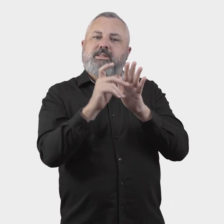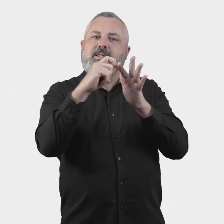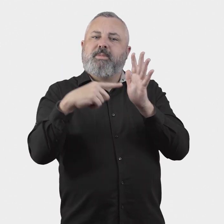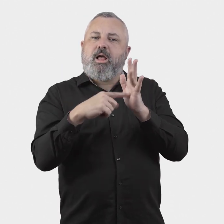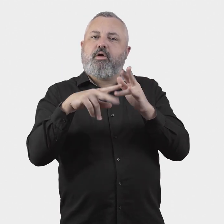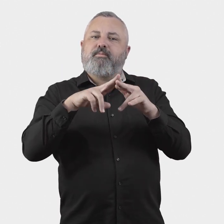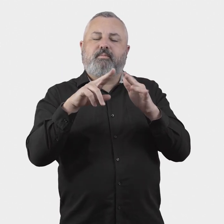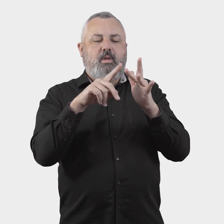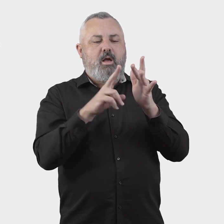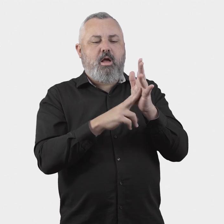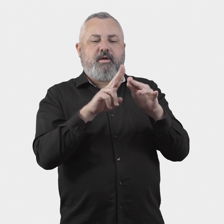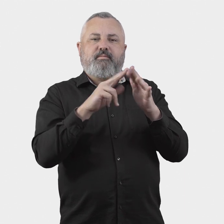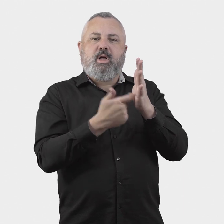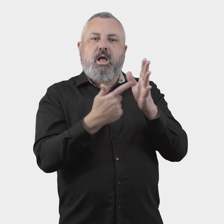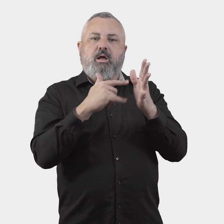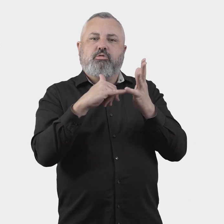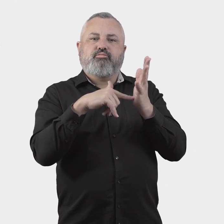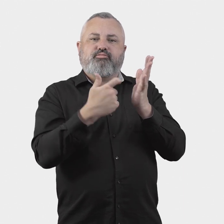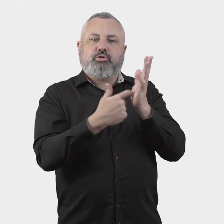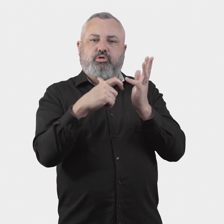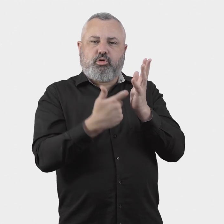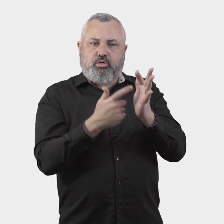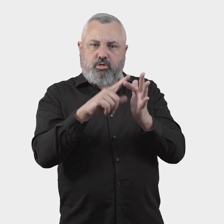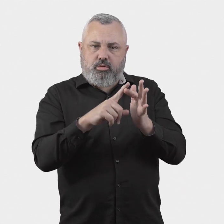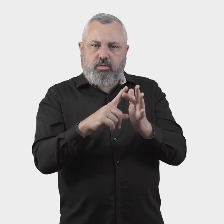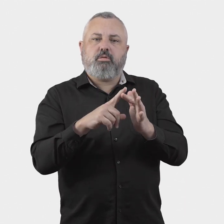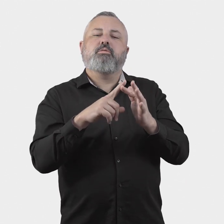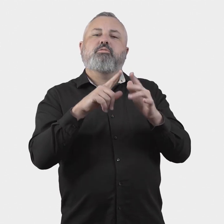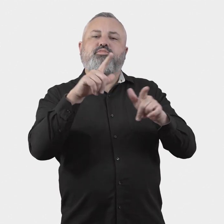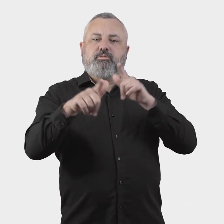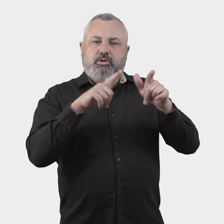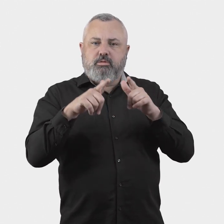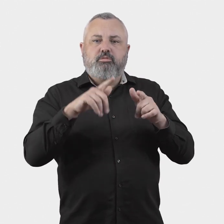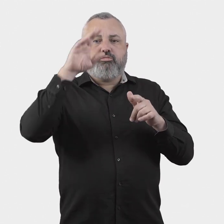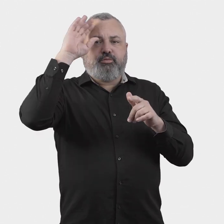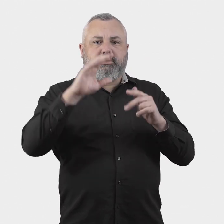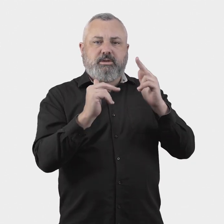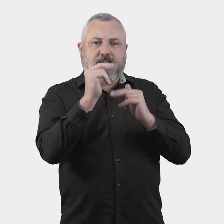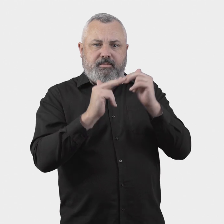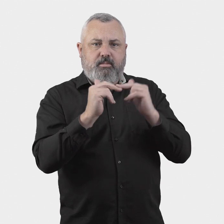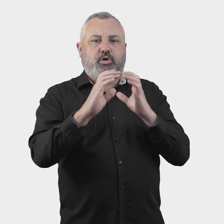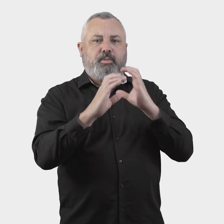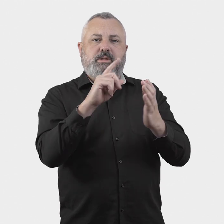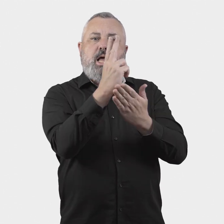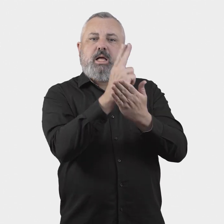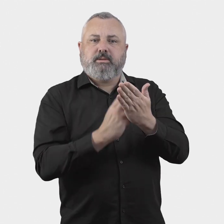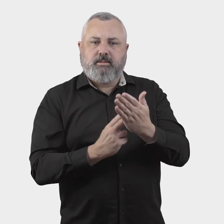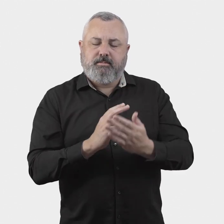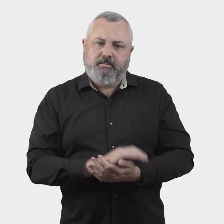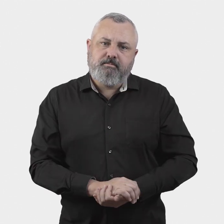the Department of Infrastructure, Transport, Regional Development, Communications and the Arts.